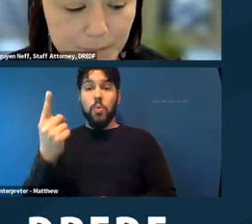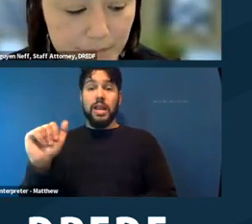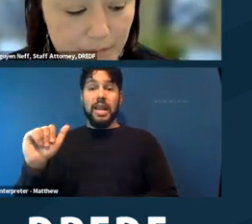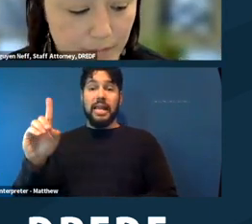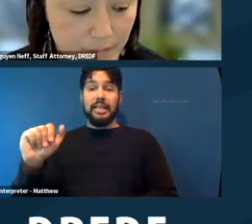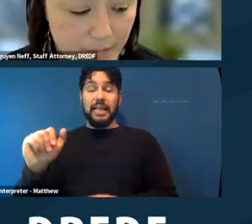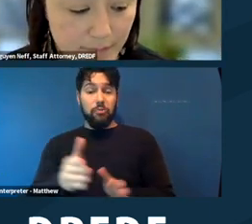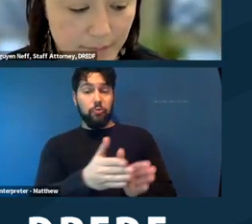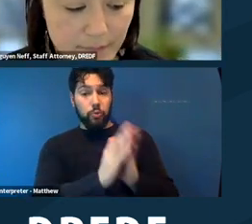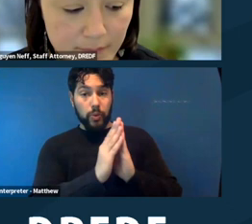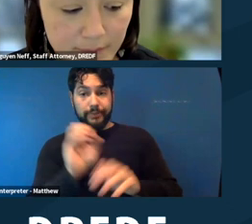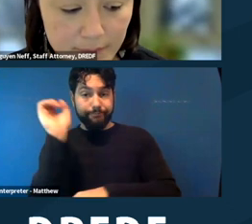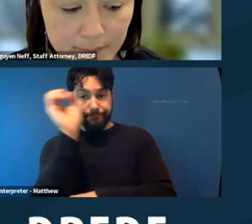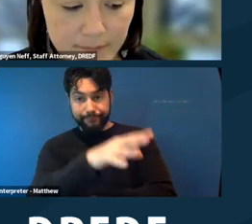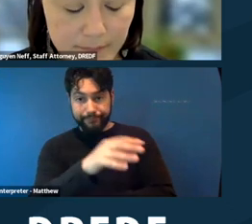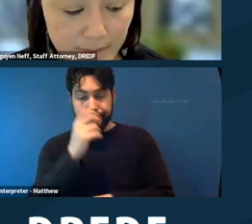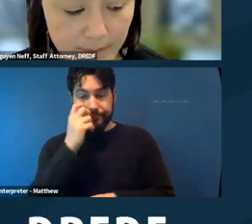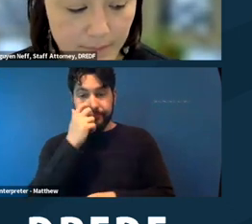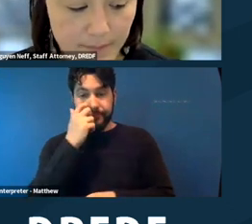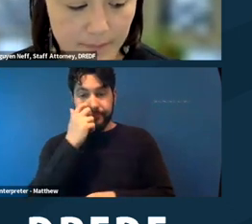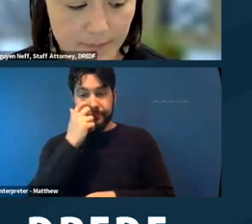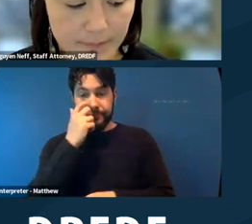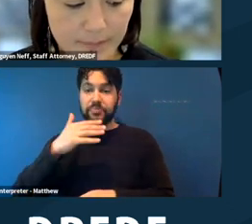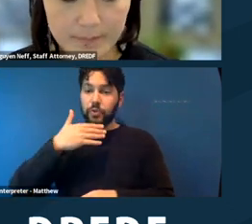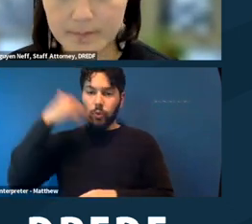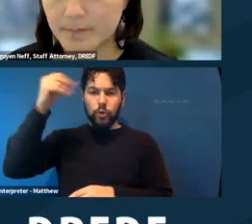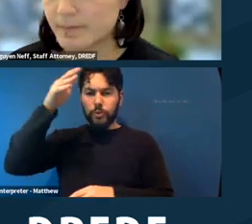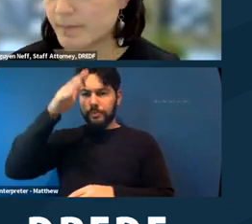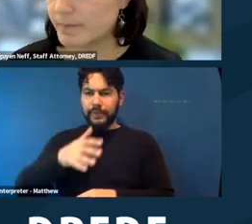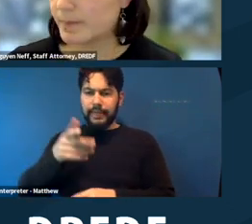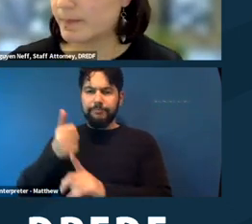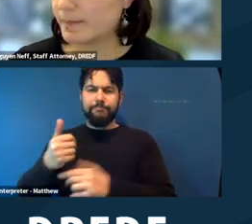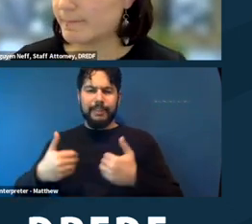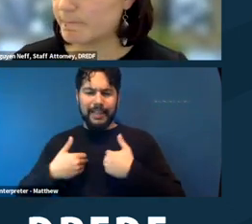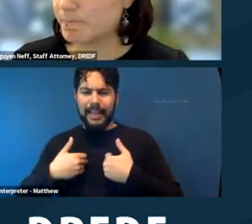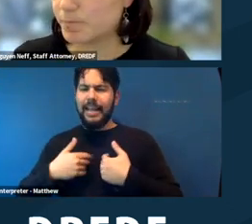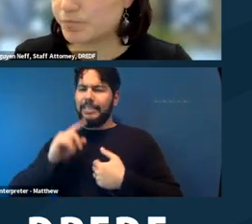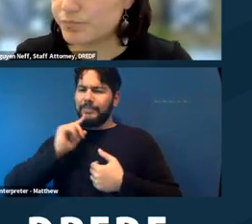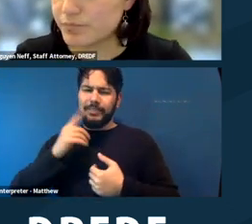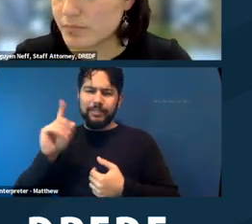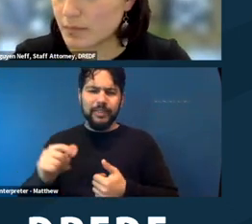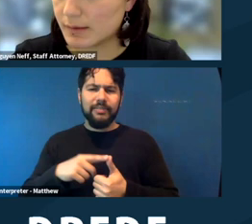basically, there is an elderly gentleman with very serious disabilities, anemia, dementia,